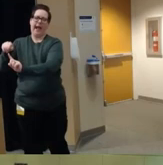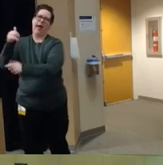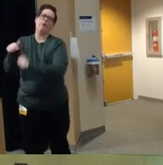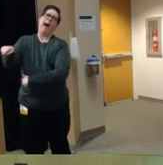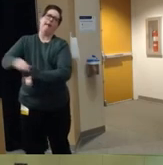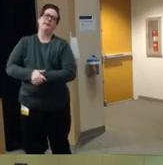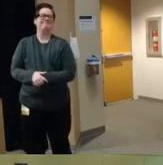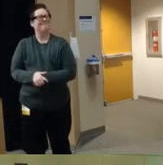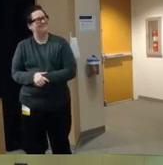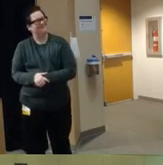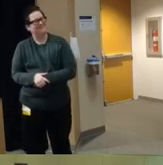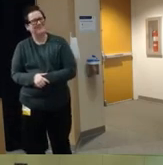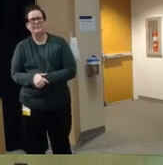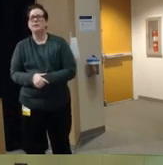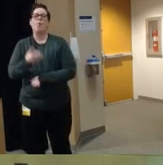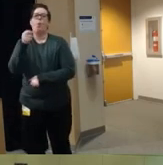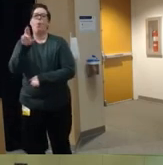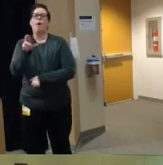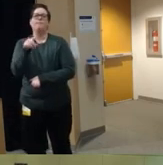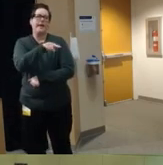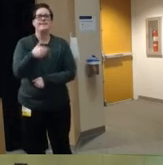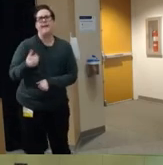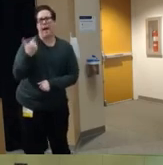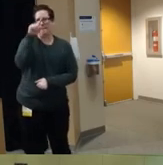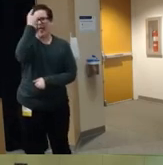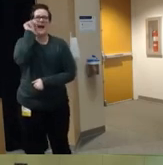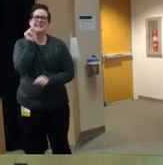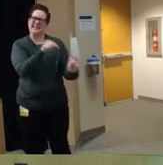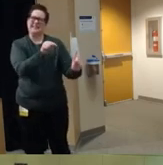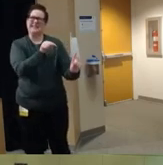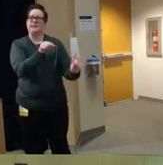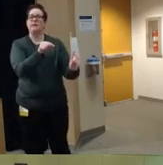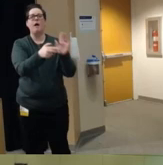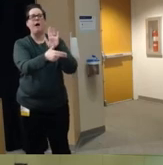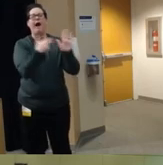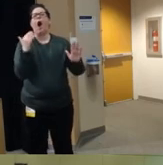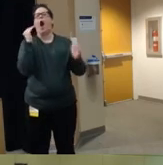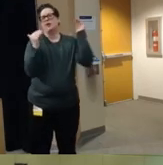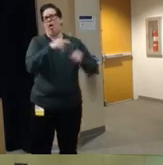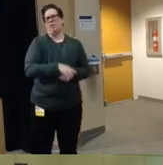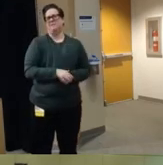trying to categorize young black teens as adults um and these are arguments that all have their